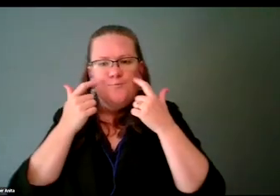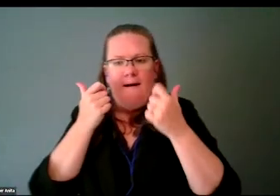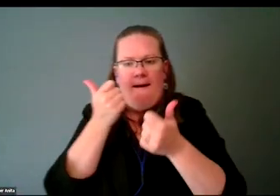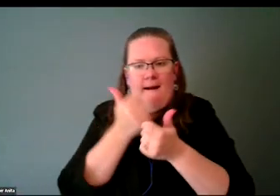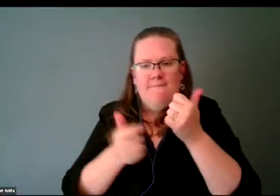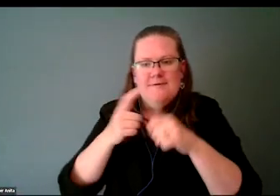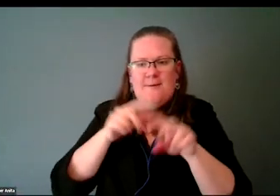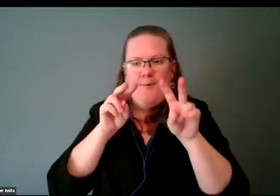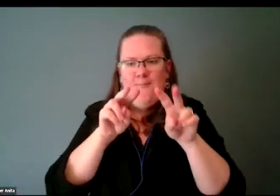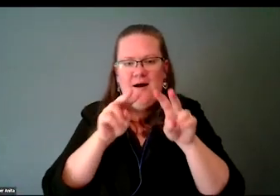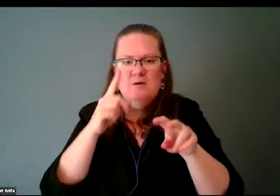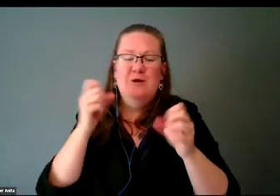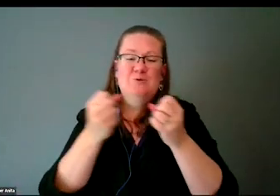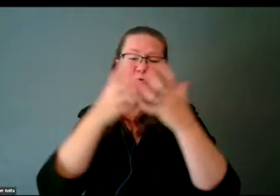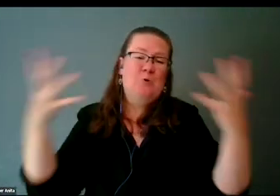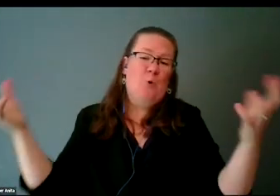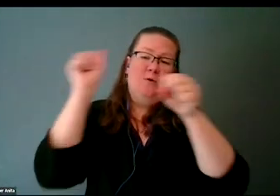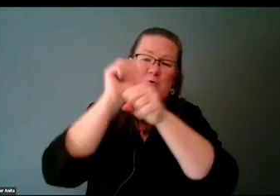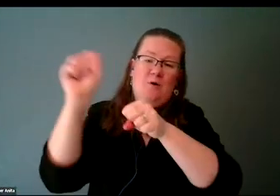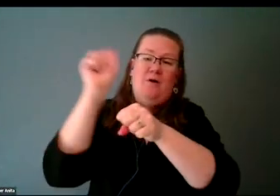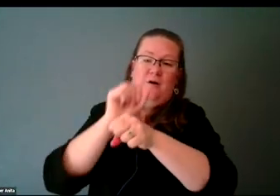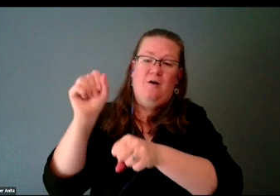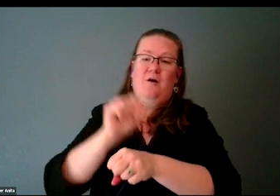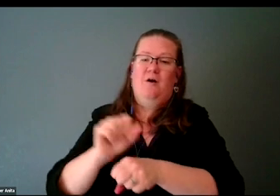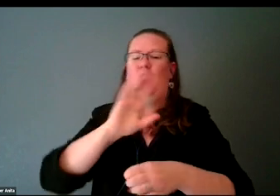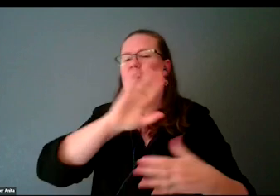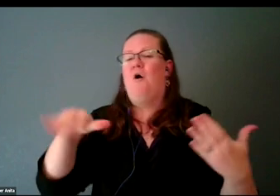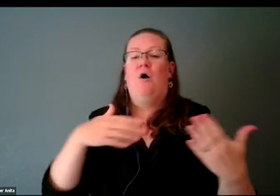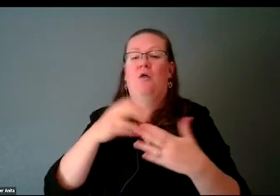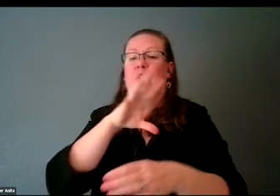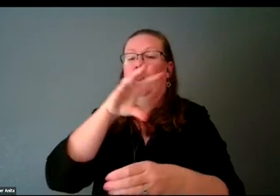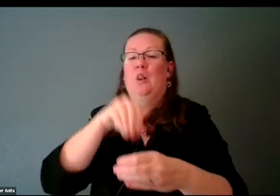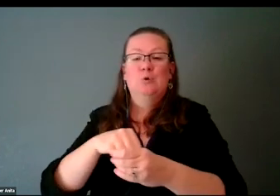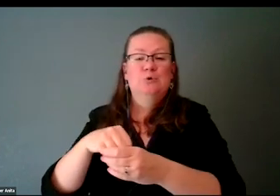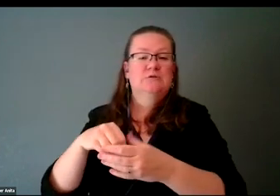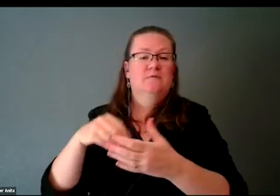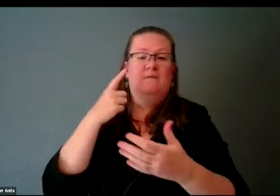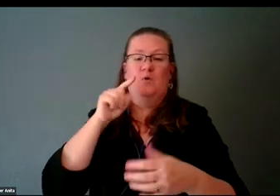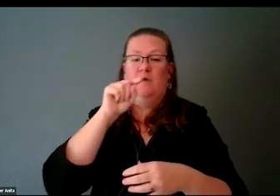that went into it, all the inclusion that went into making the product and eventually rolling the product out.